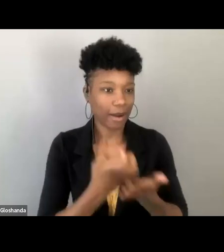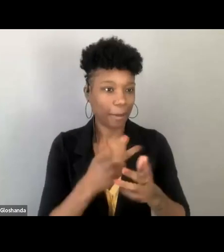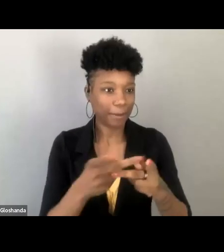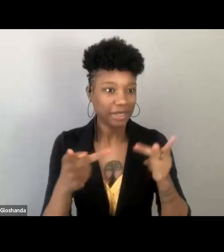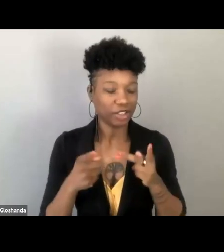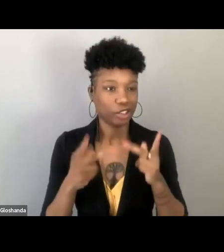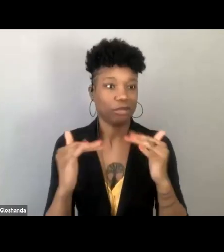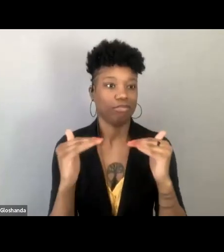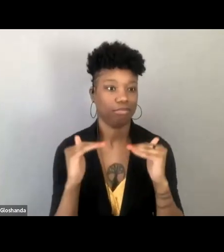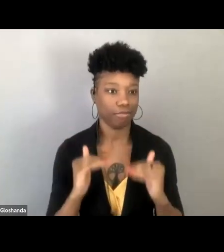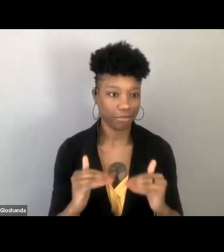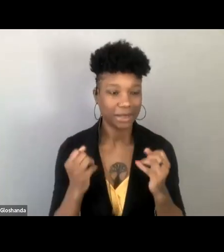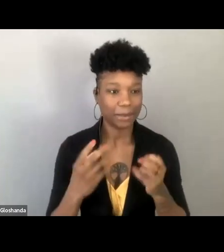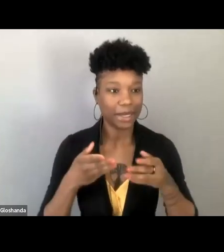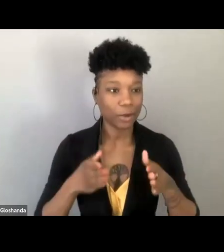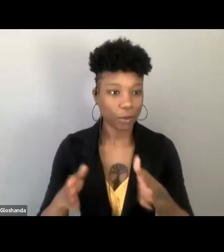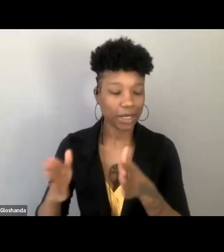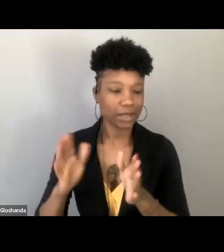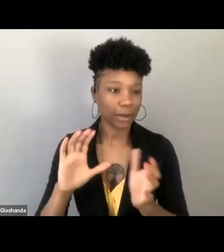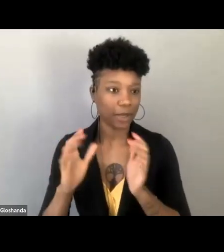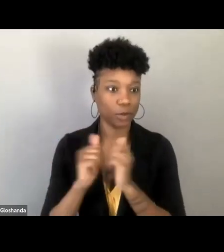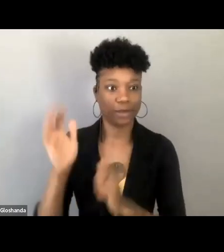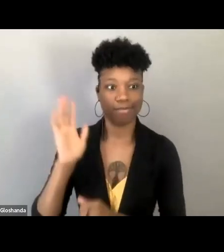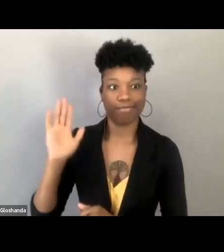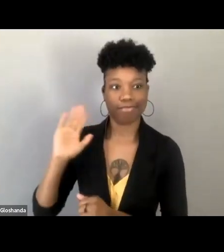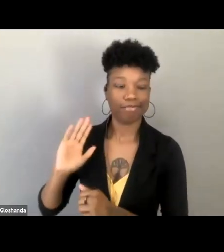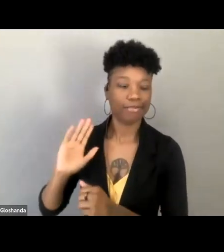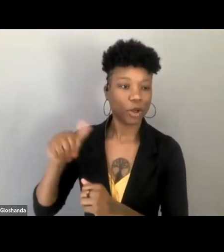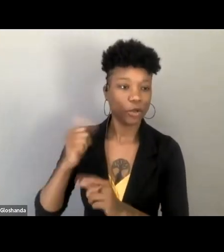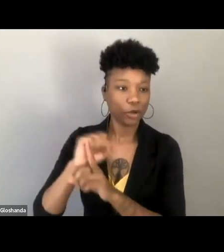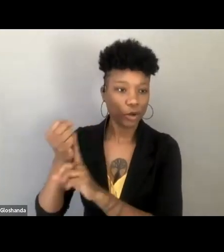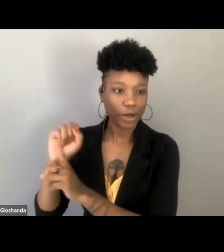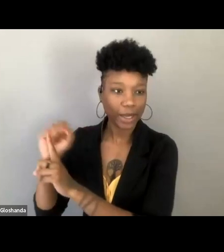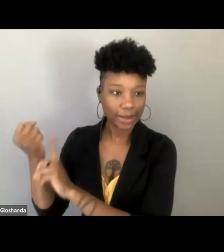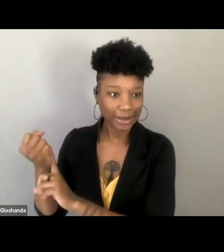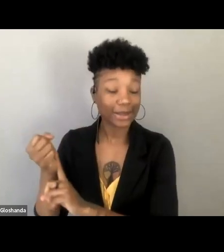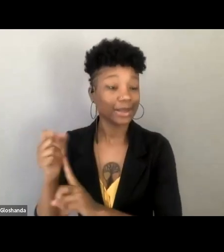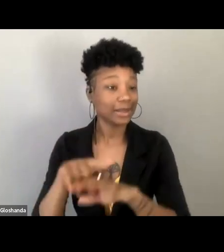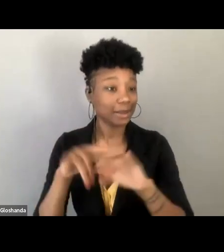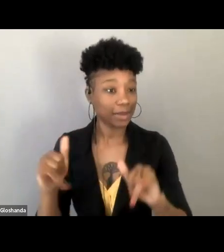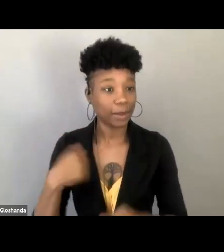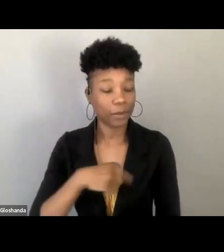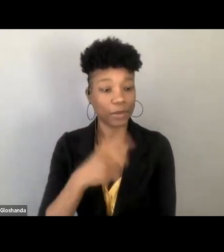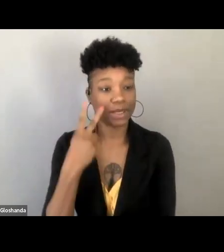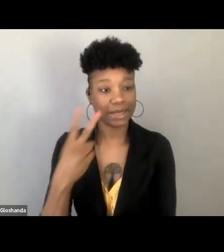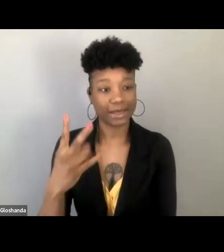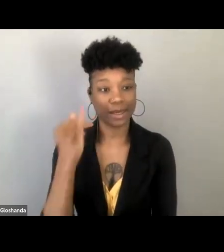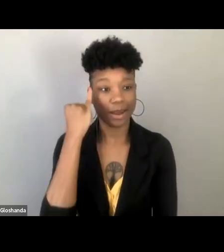in a lot of ways compared to what it had been prior in some cases, and we're also then, again, seeing this kind of idea